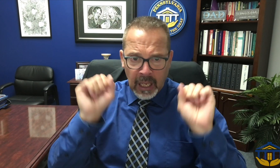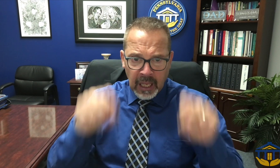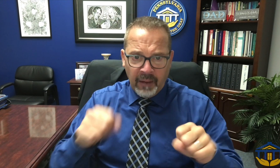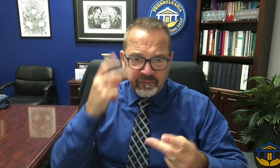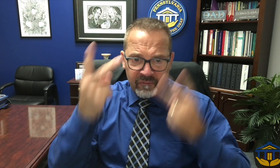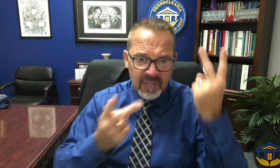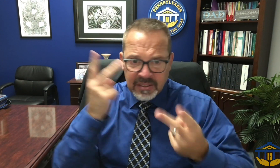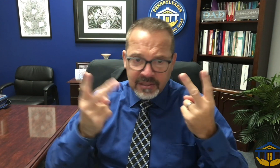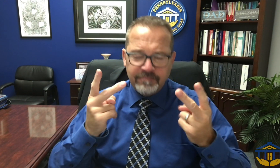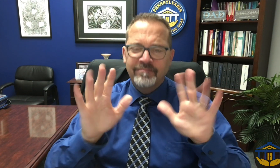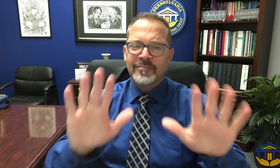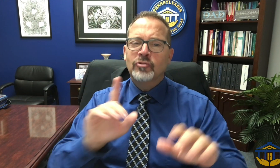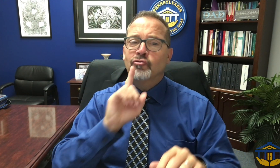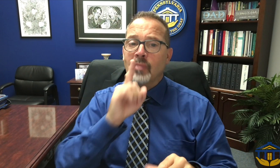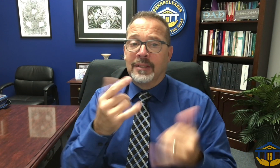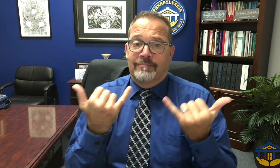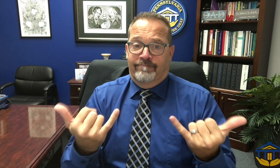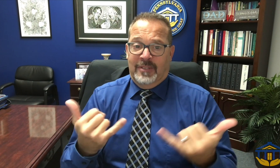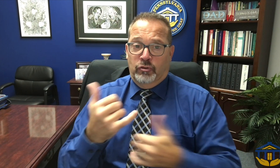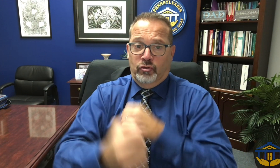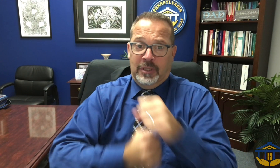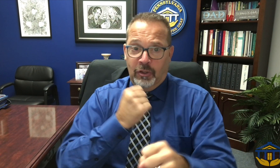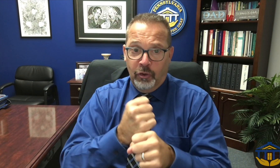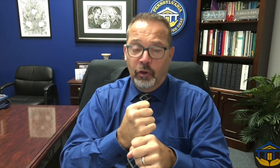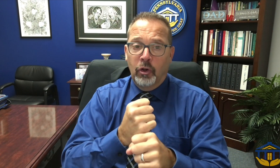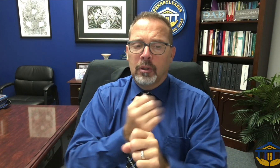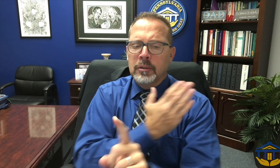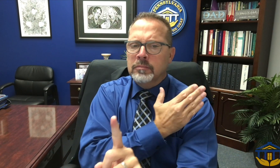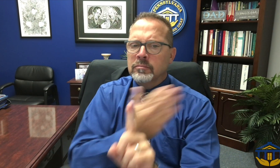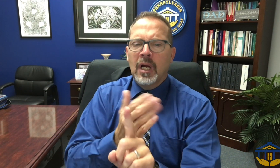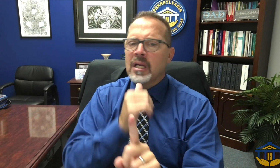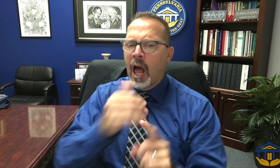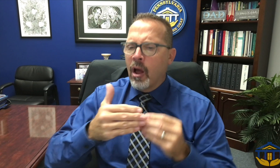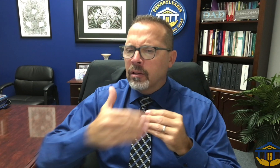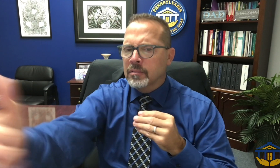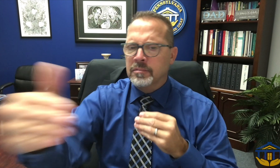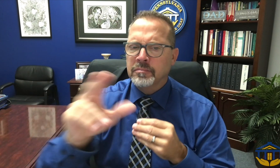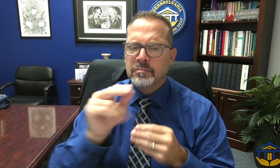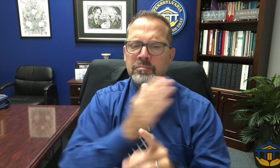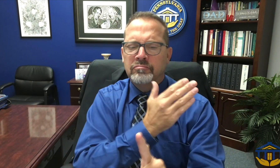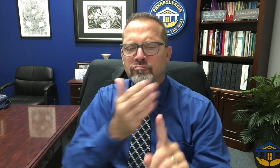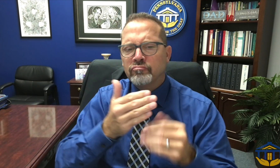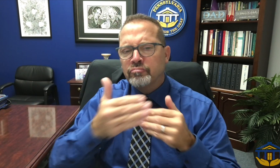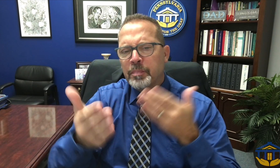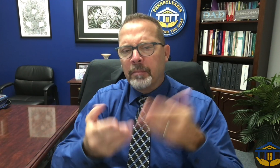I have been getting some questions about whether or not people can visit campus again. For the near